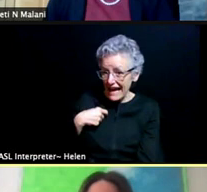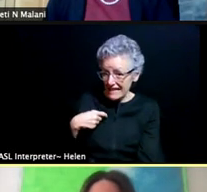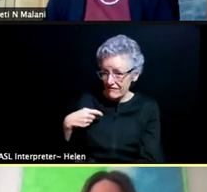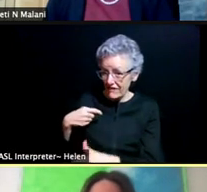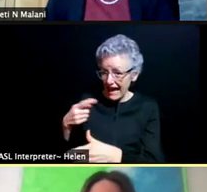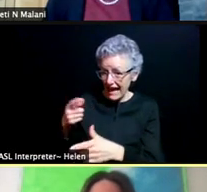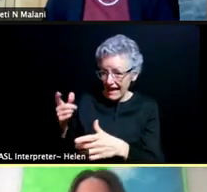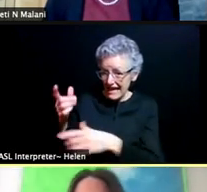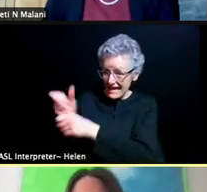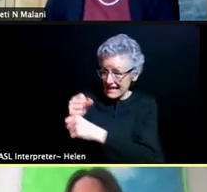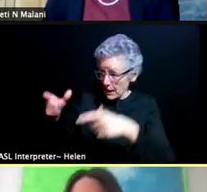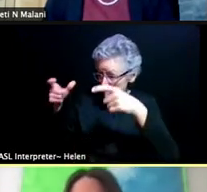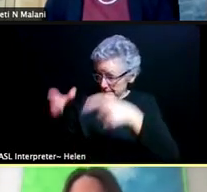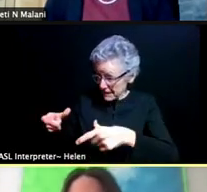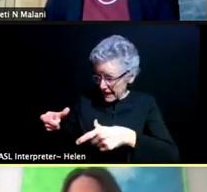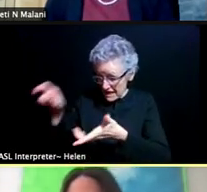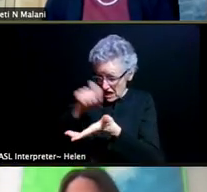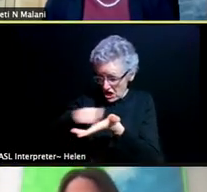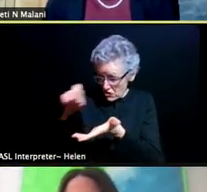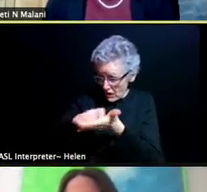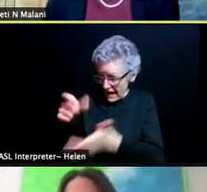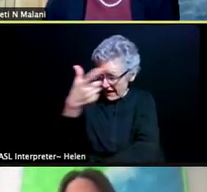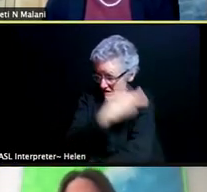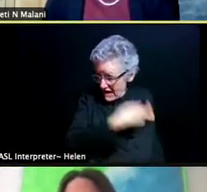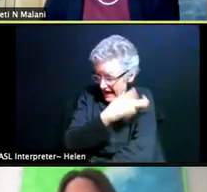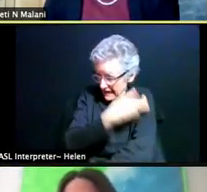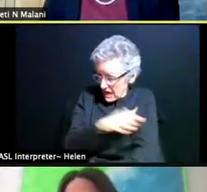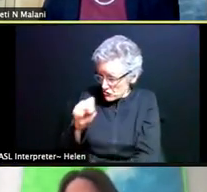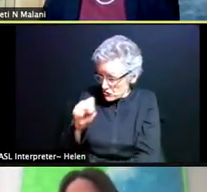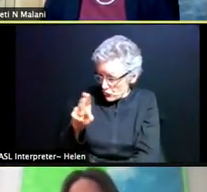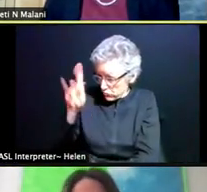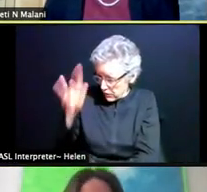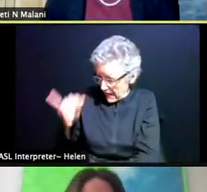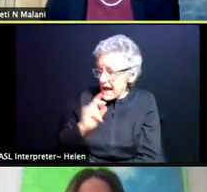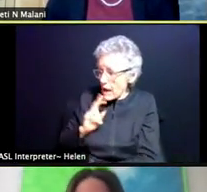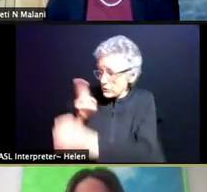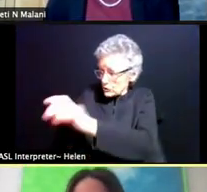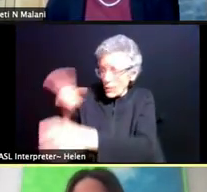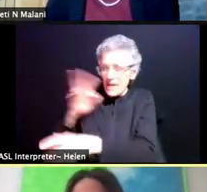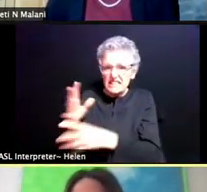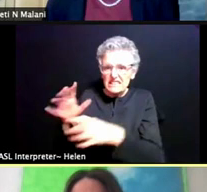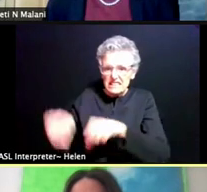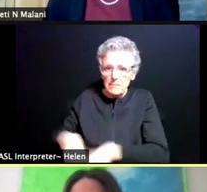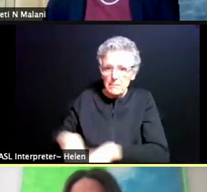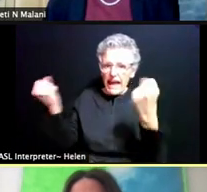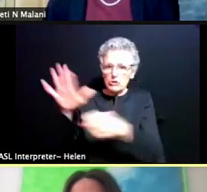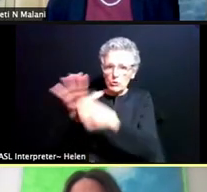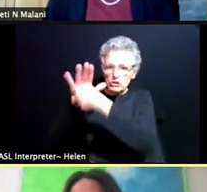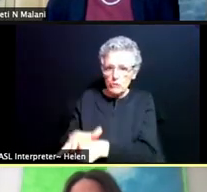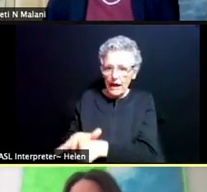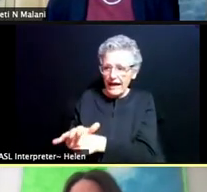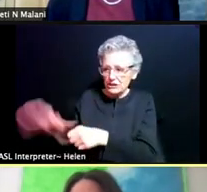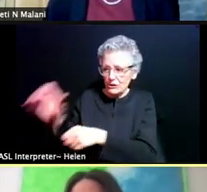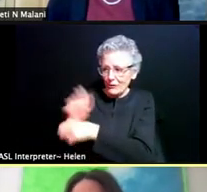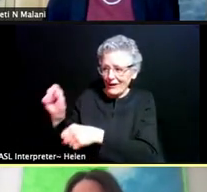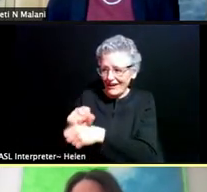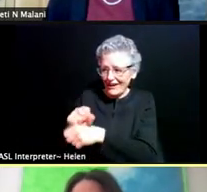I would join your Smash Your Stress exercise and try to shed some of that, but I think